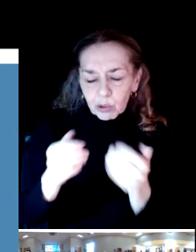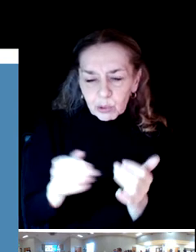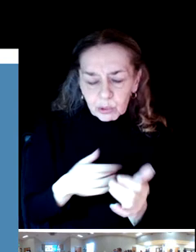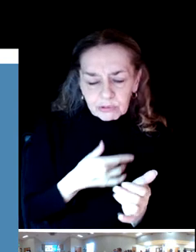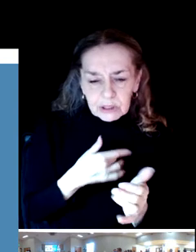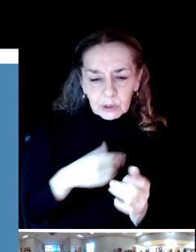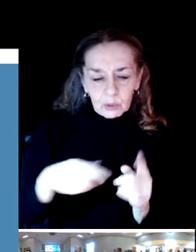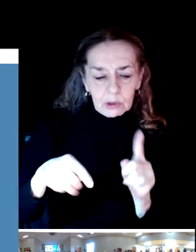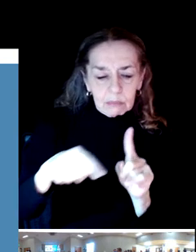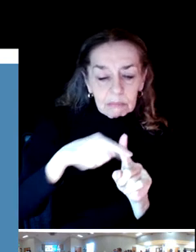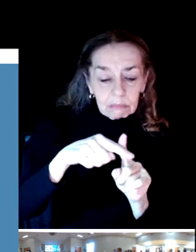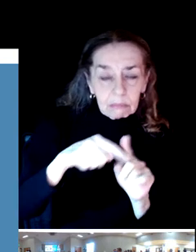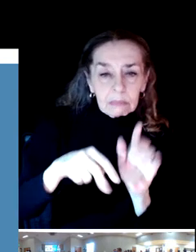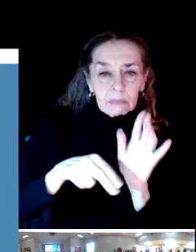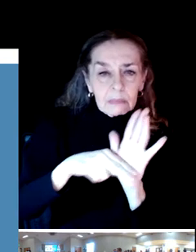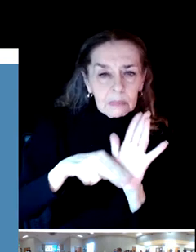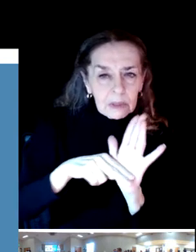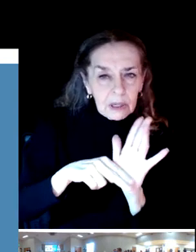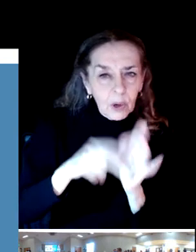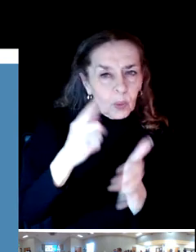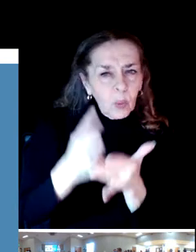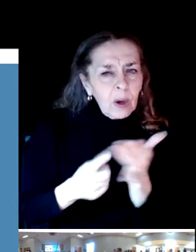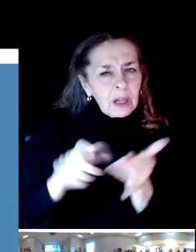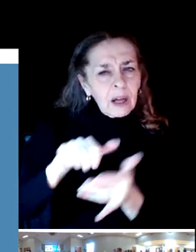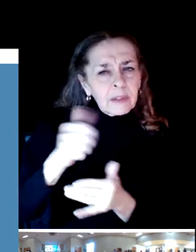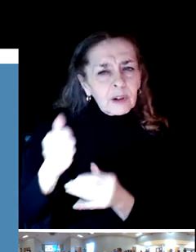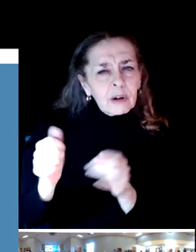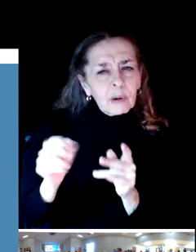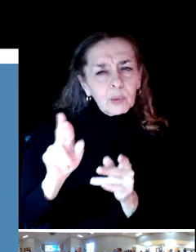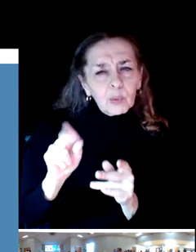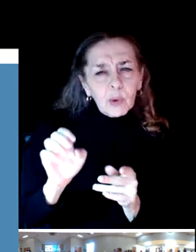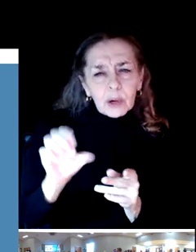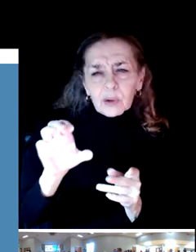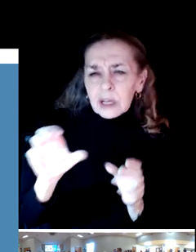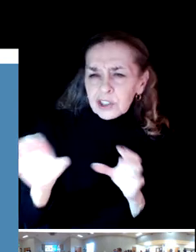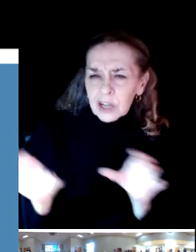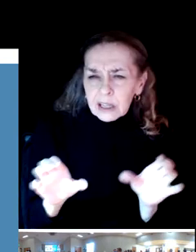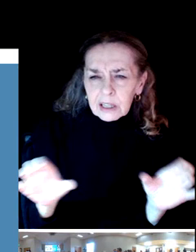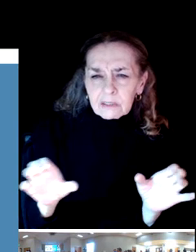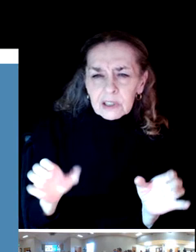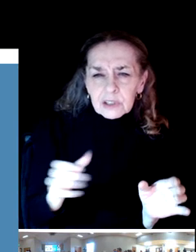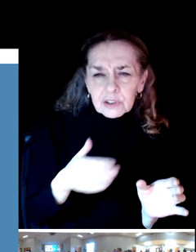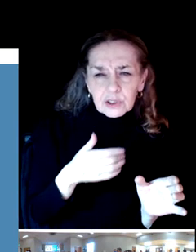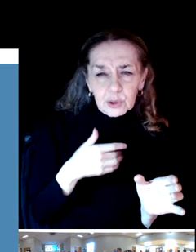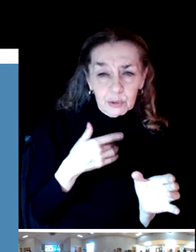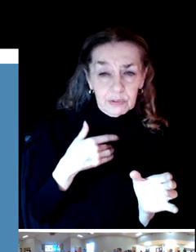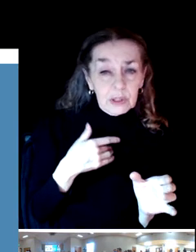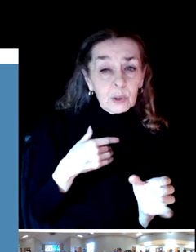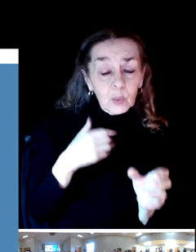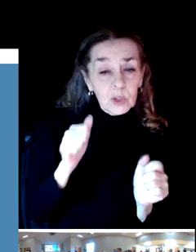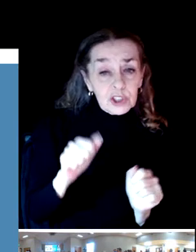What are the activities you'd like to see that perhaps the district either isn't operating or, you know, can't.